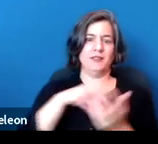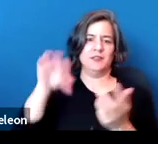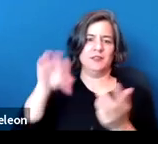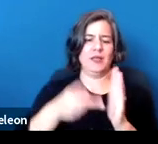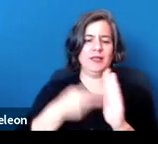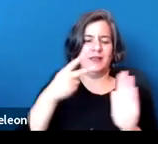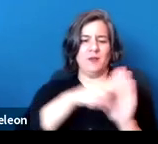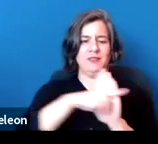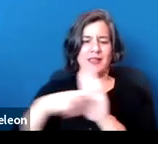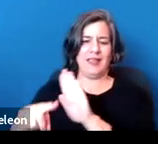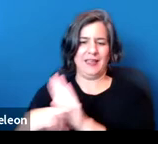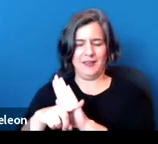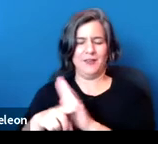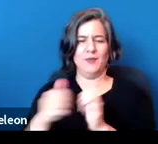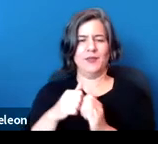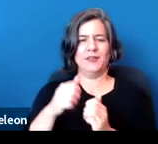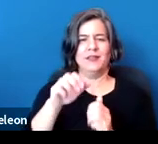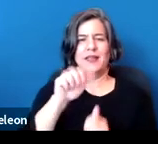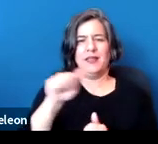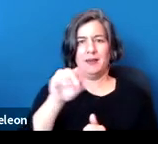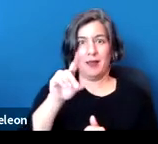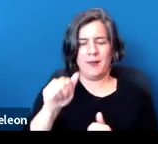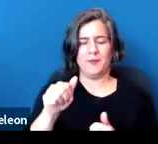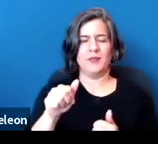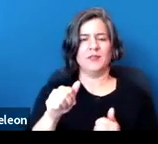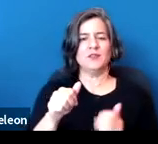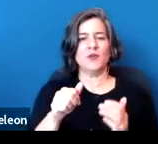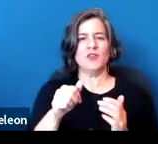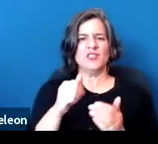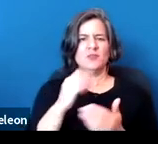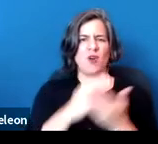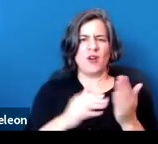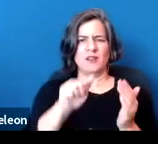of intrigued how this is going to play out. None of us really knows at this point.